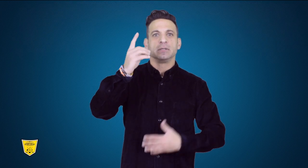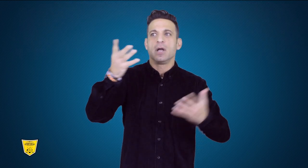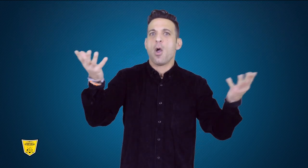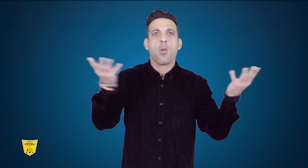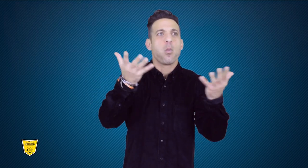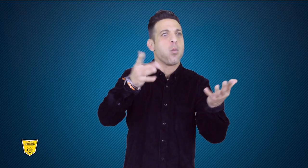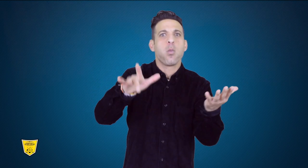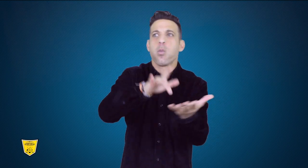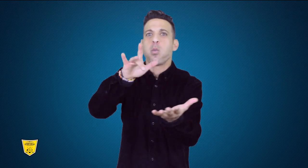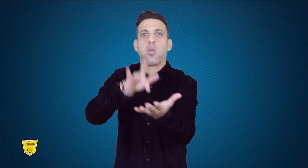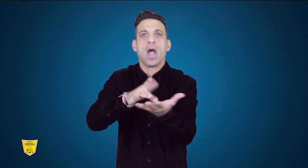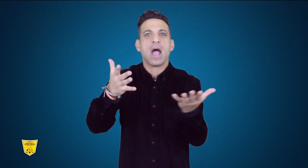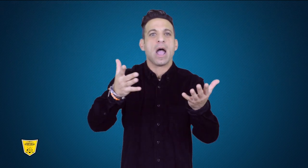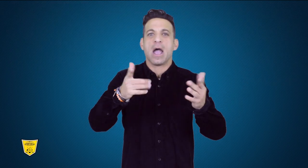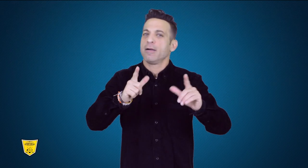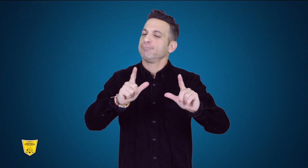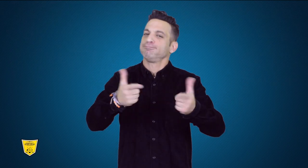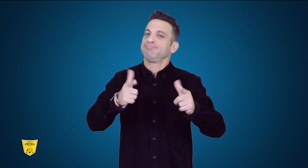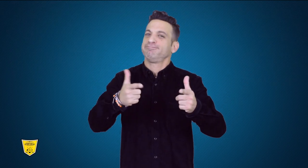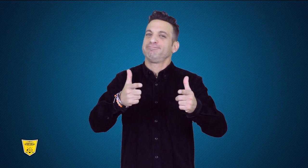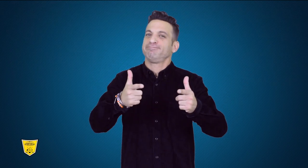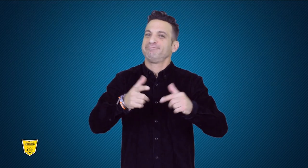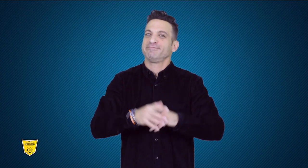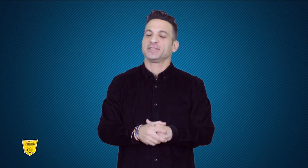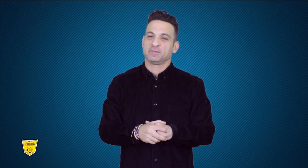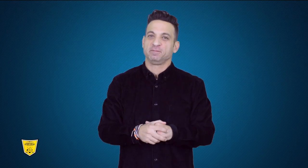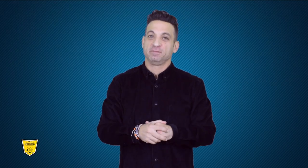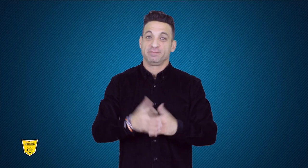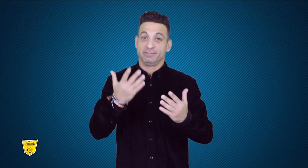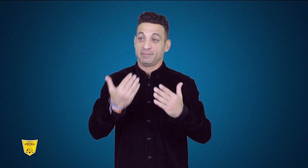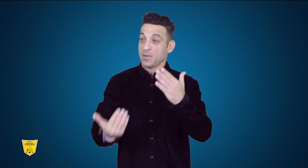the next ICSD Congress would be held.